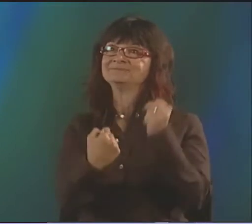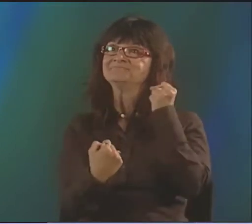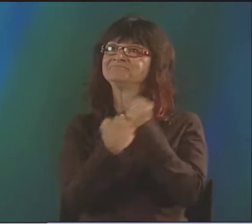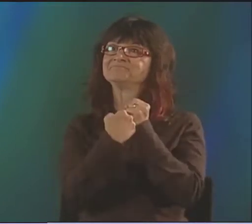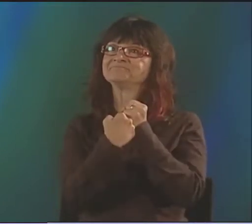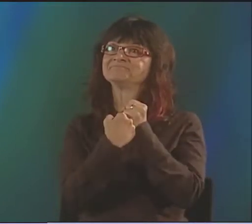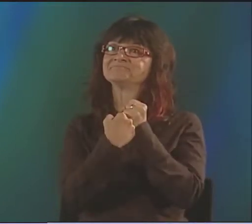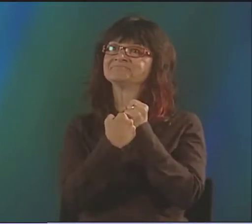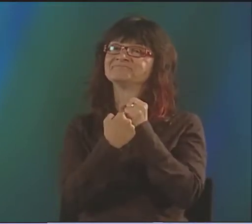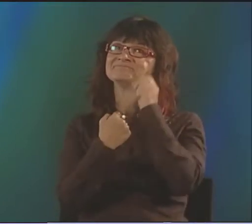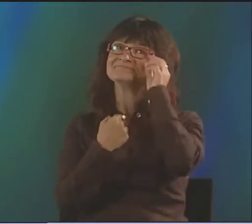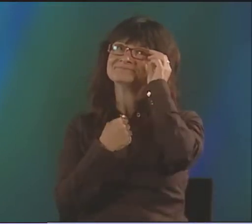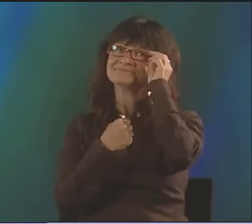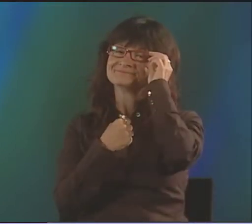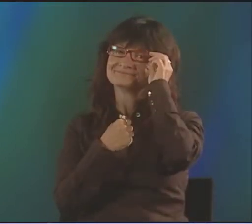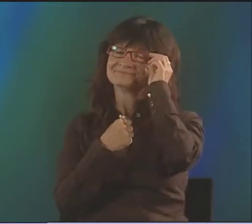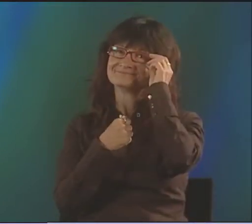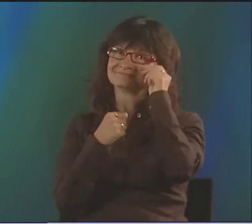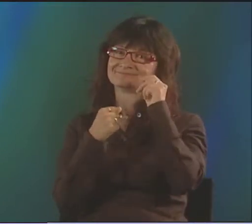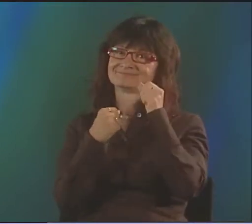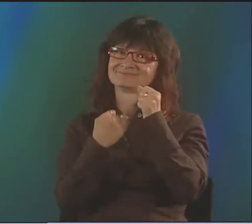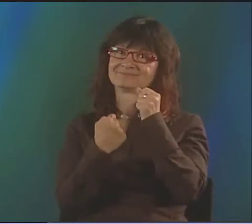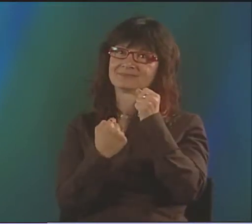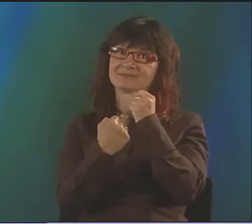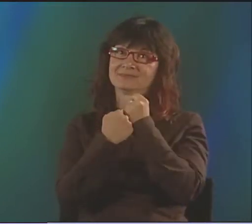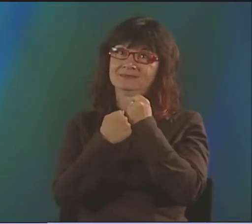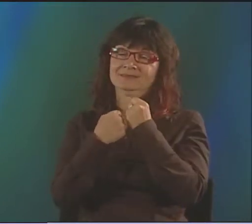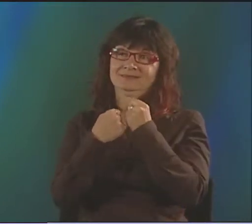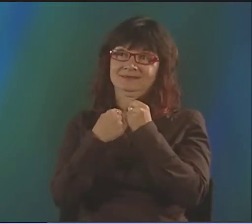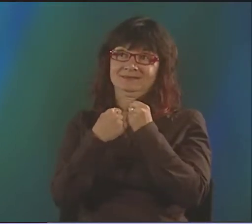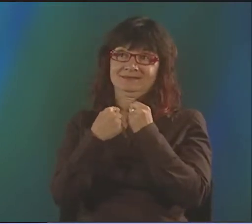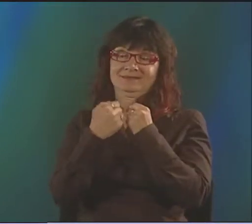AND WHAT I WAS DOING AS LITERARY, AND HE VALIDATED ME.